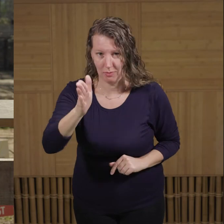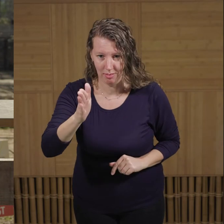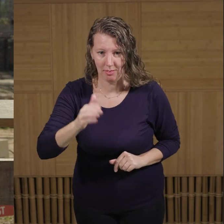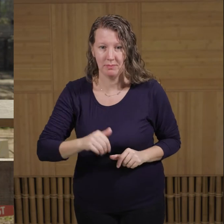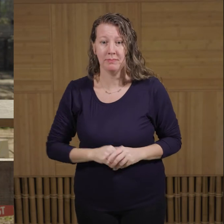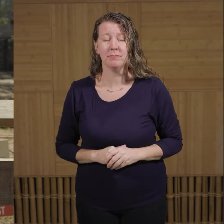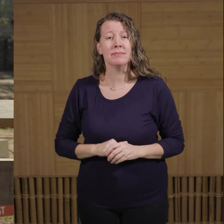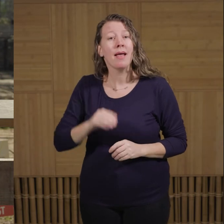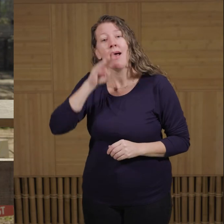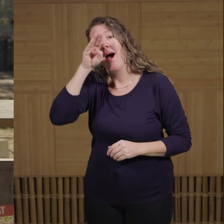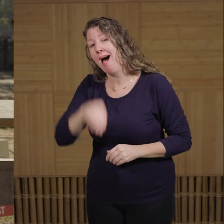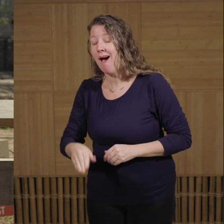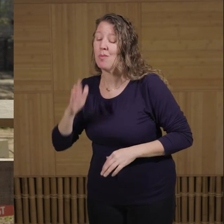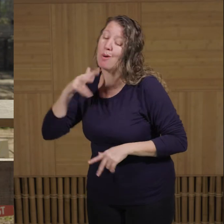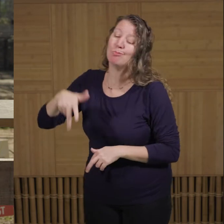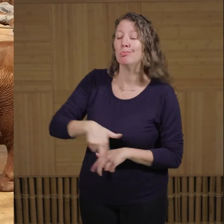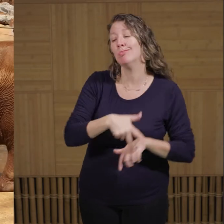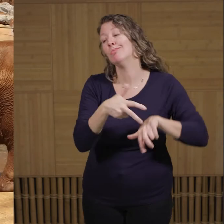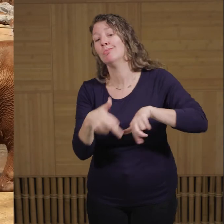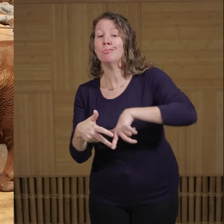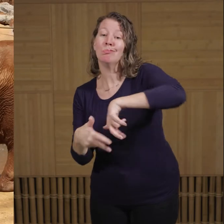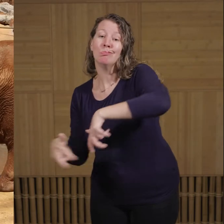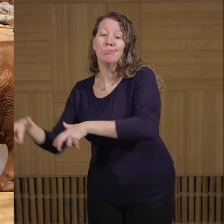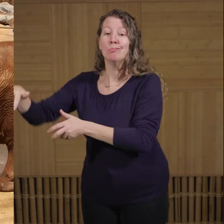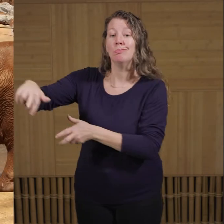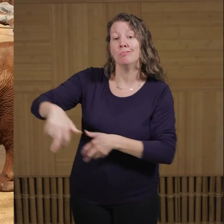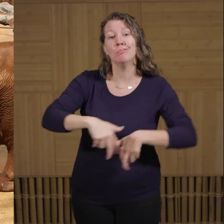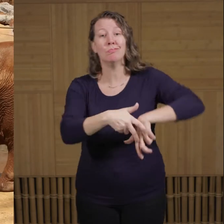Elephants are able to walk in or out of this pond from all sides.